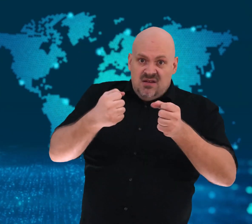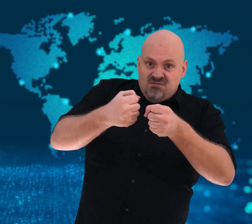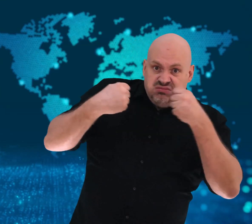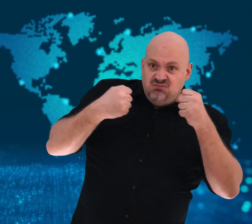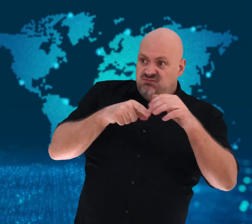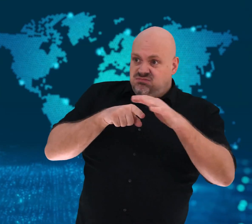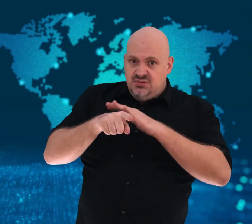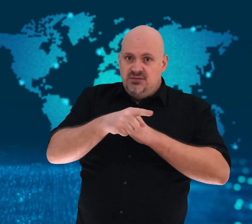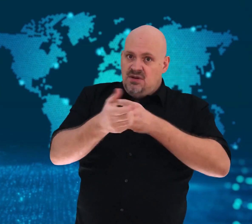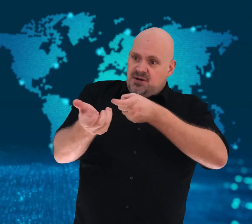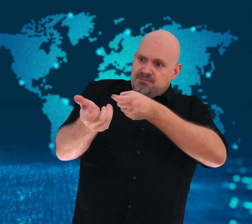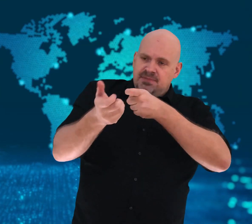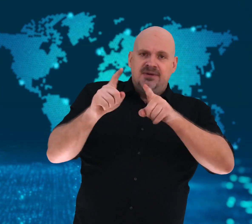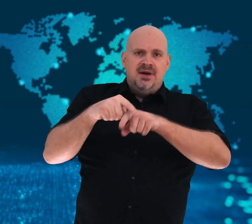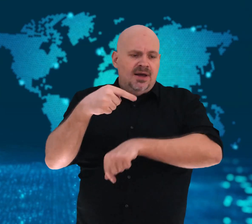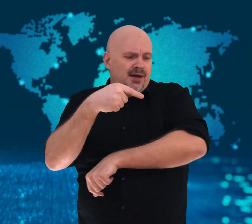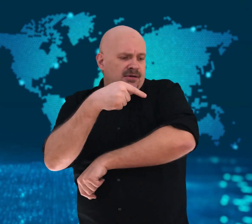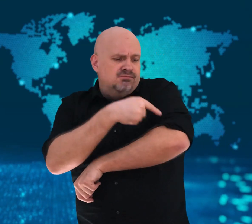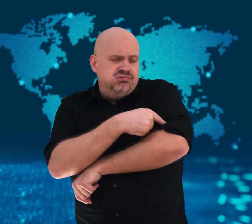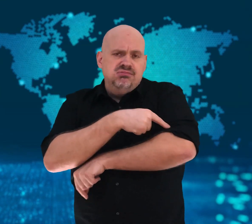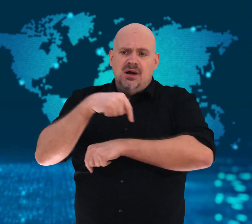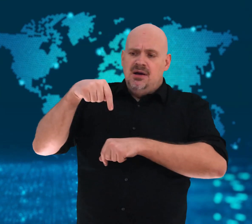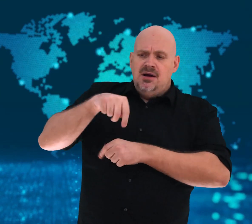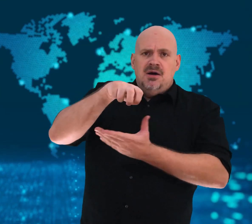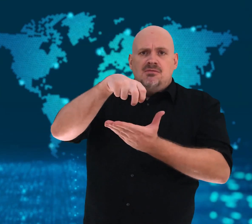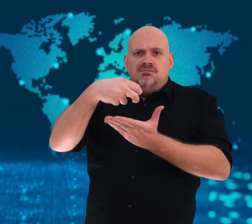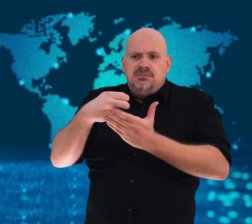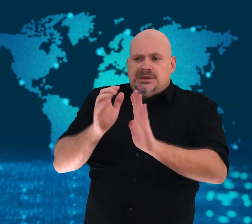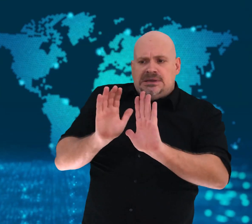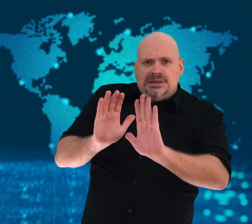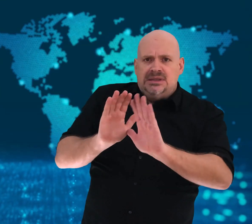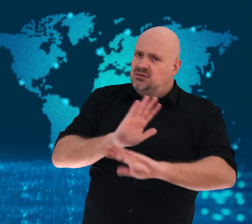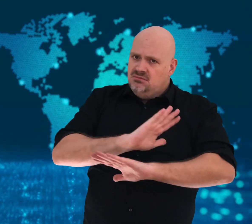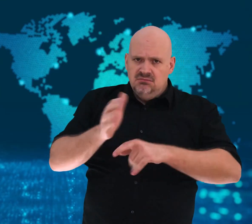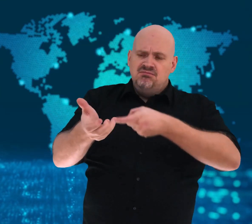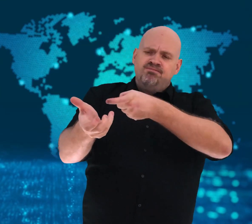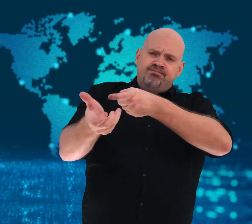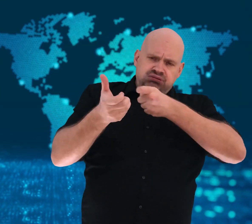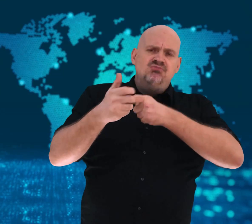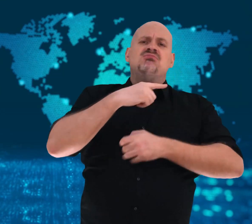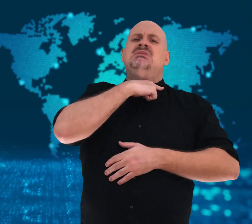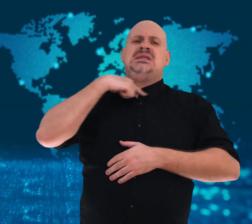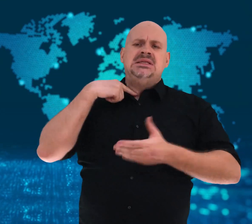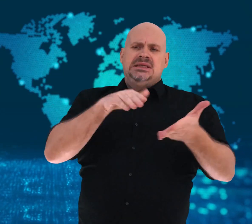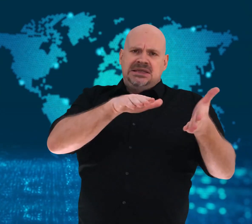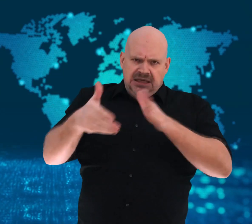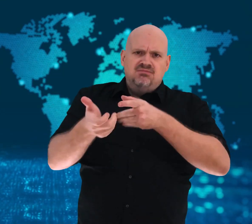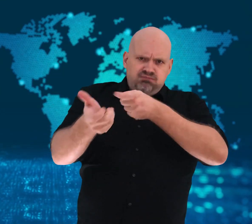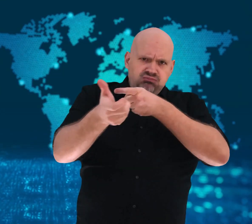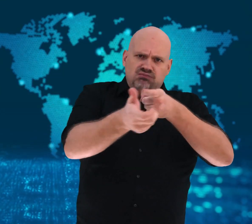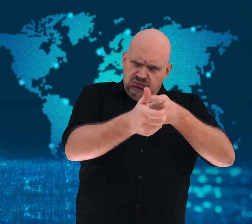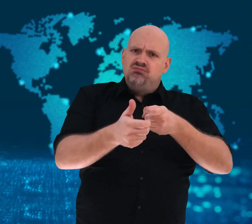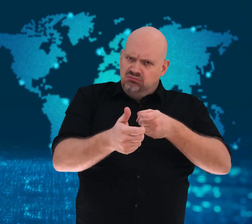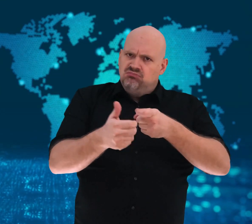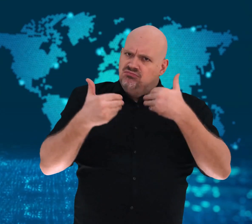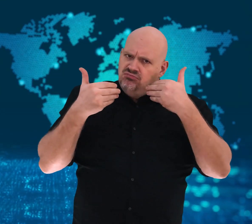telling jailers to shoot to kill instead of to injure.